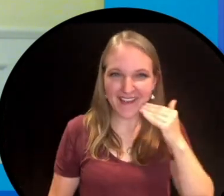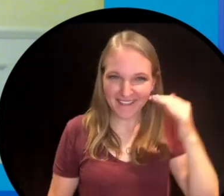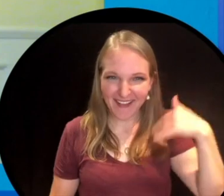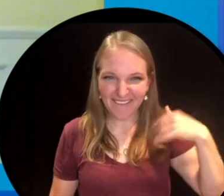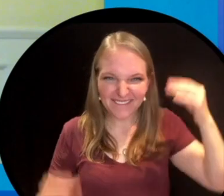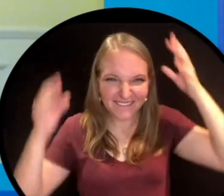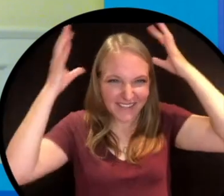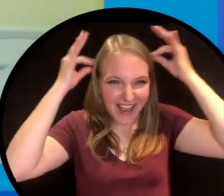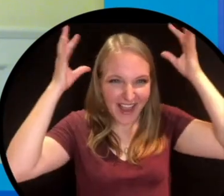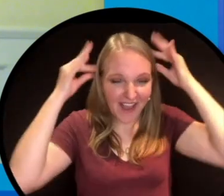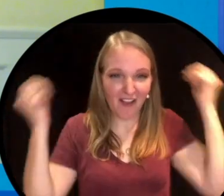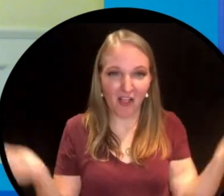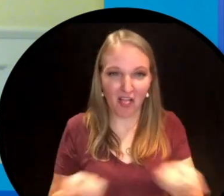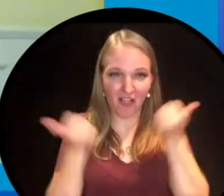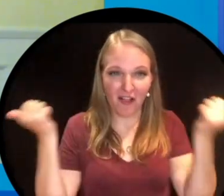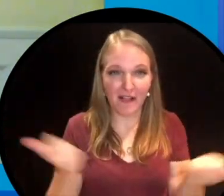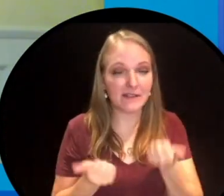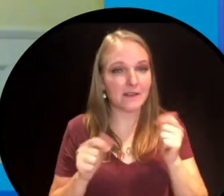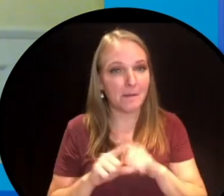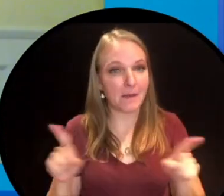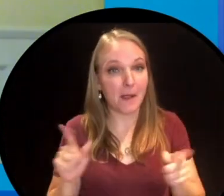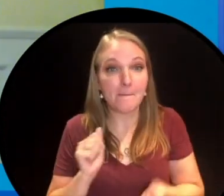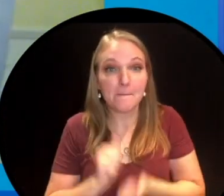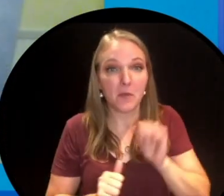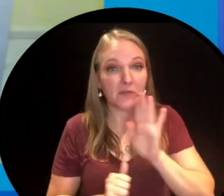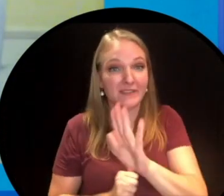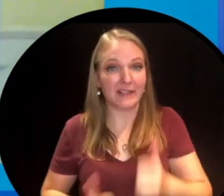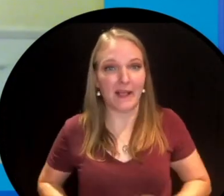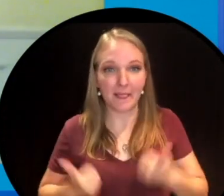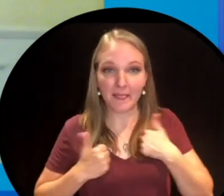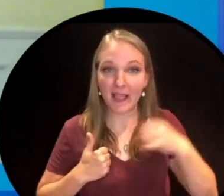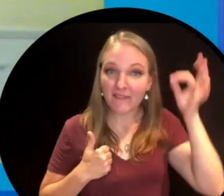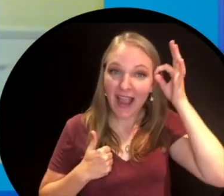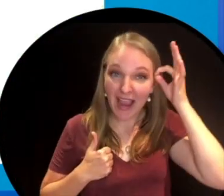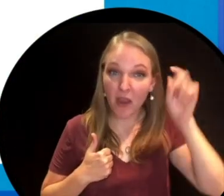but did you know for most of terry's life he had really straight hair.